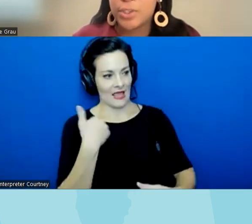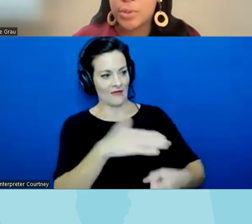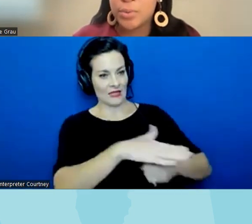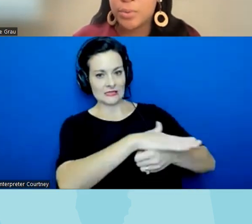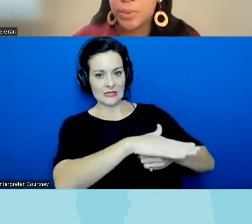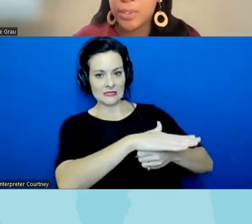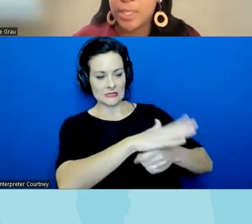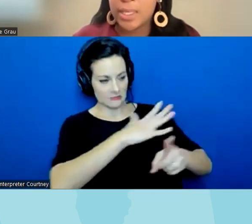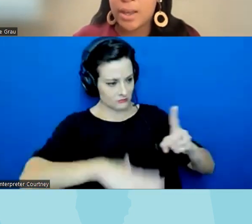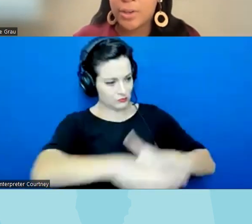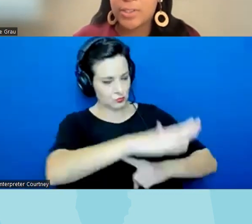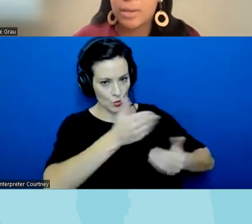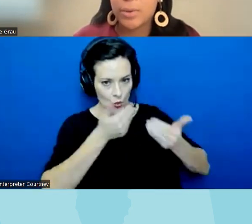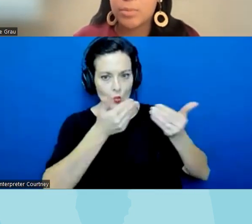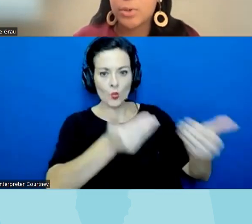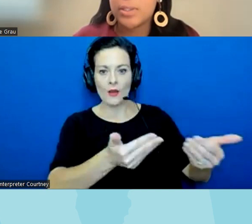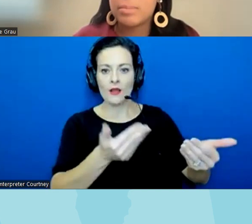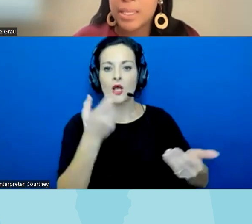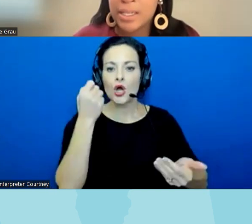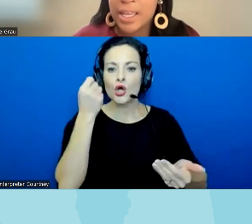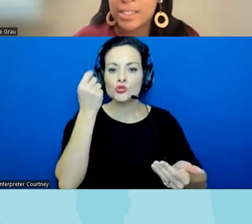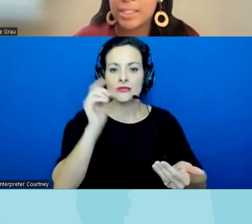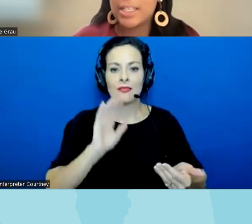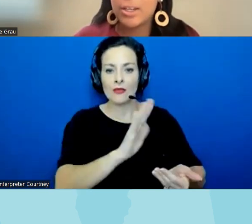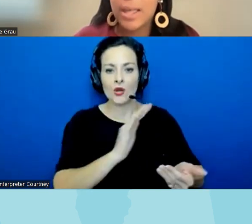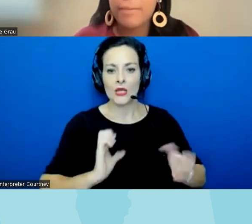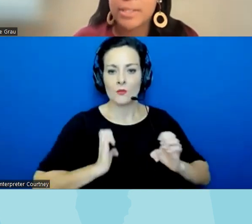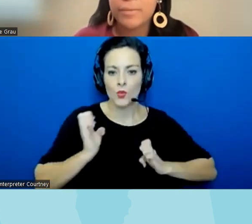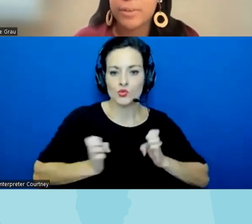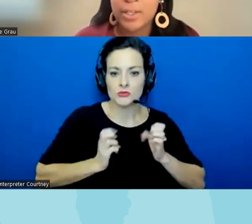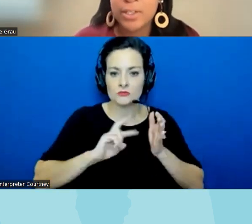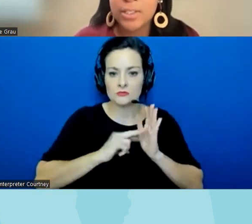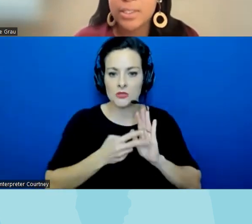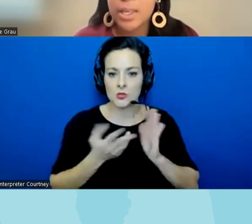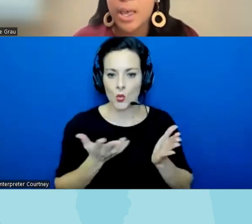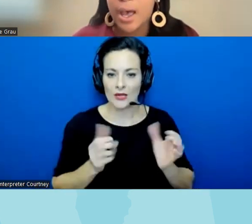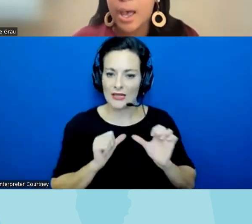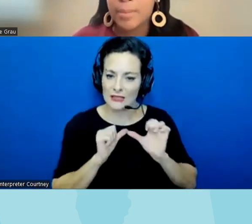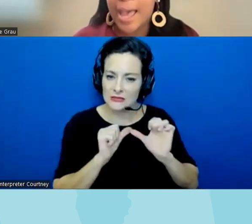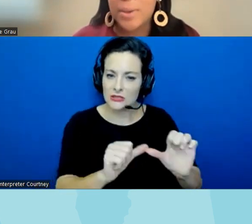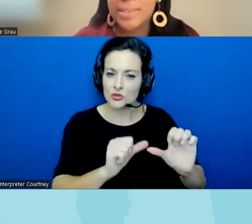to really understand what those emotions mean and continue to have these conversations um I always